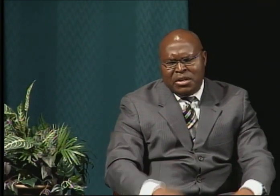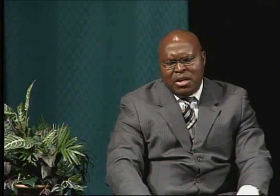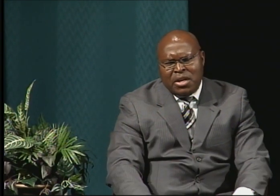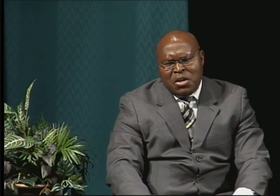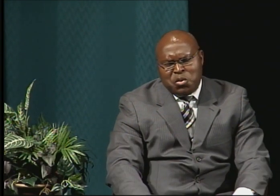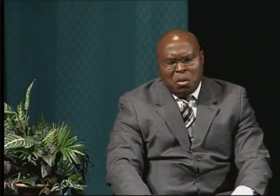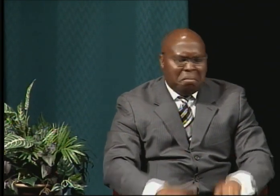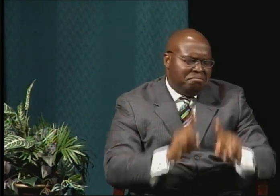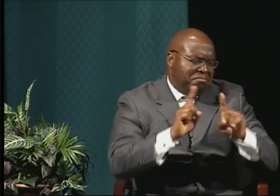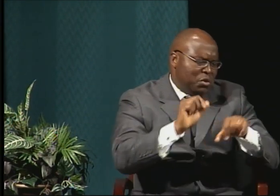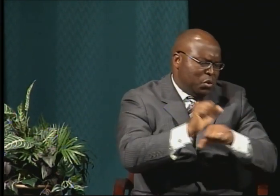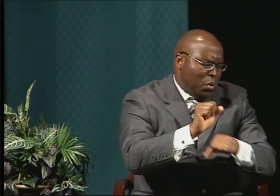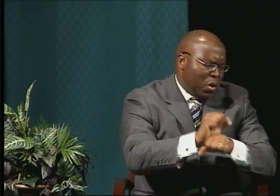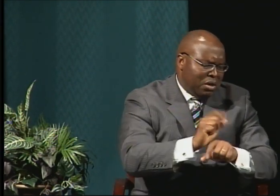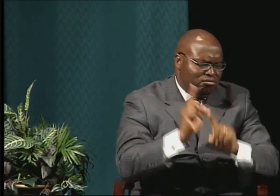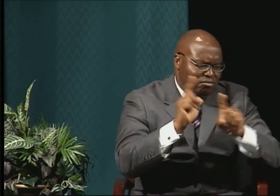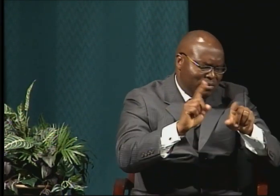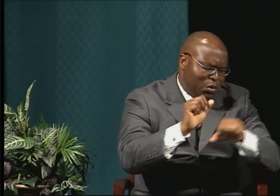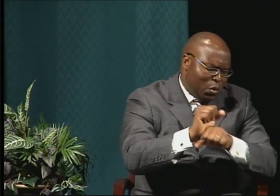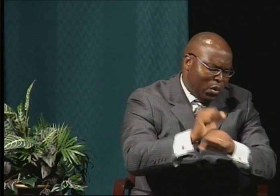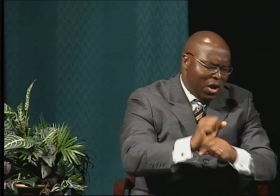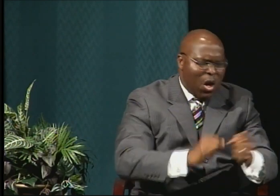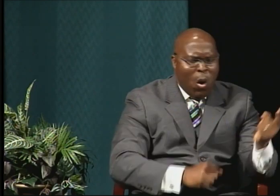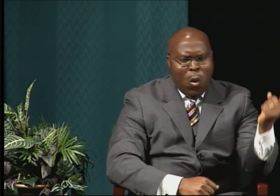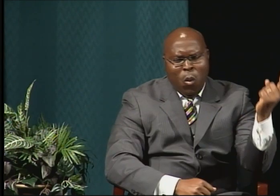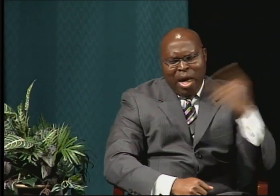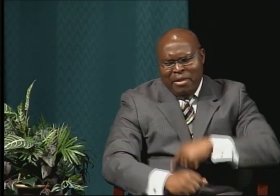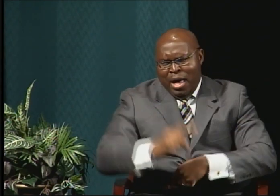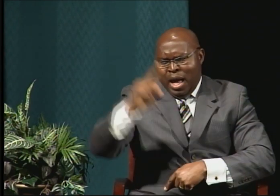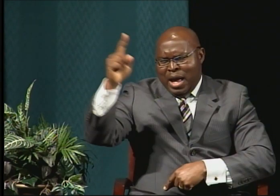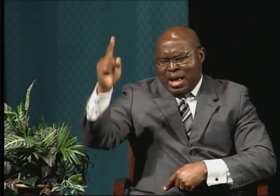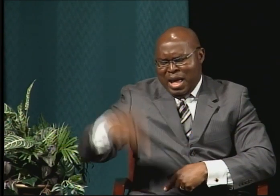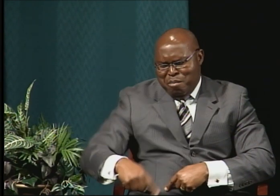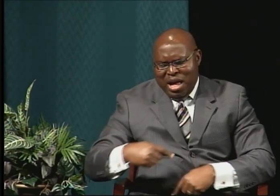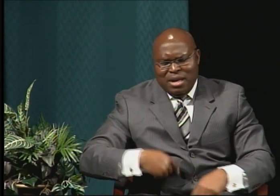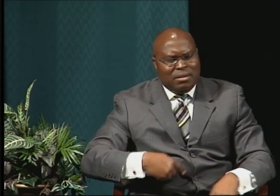And when I came back, she said: Simon, let's go.